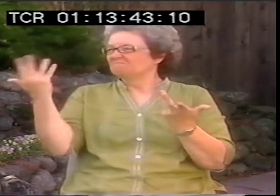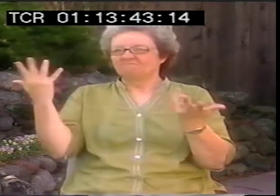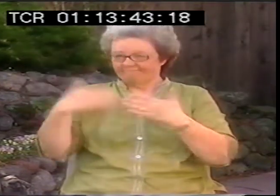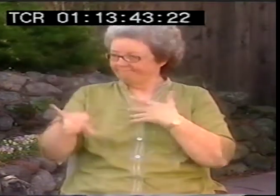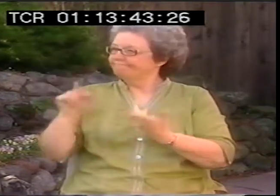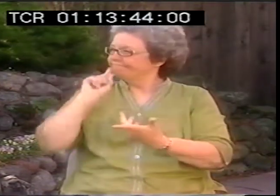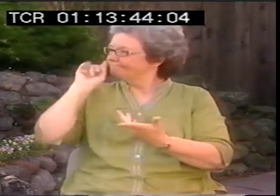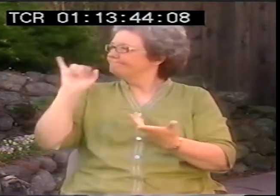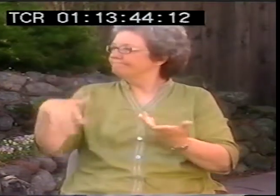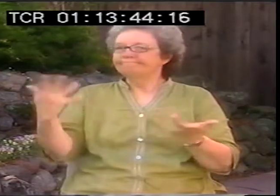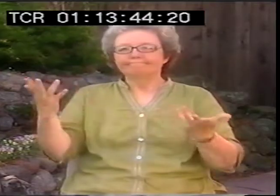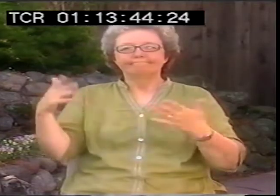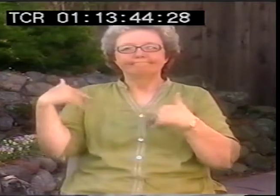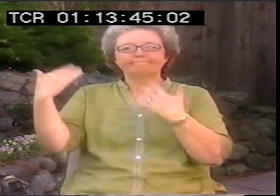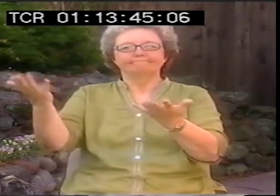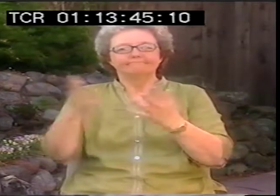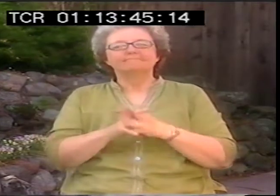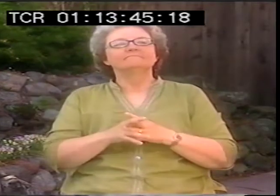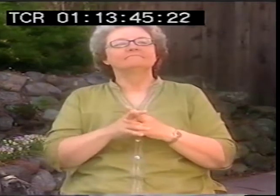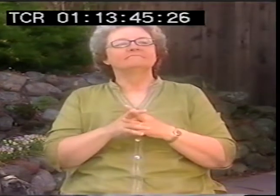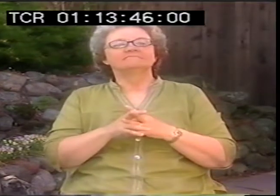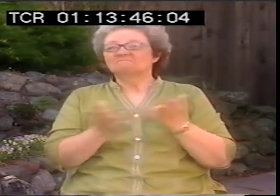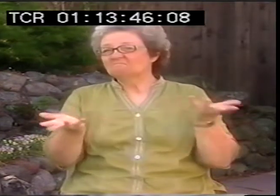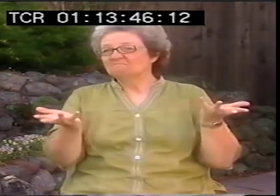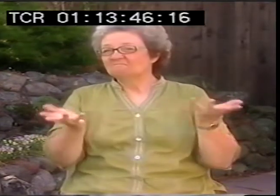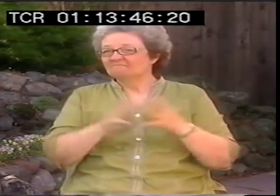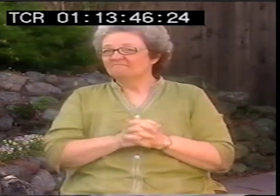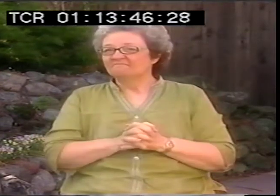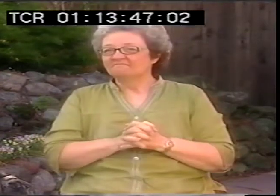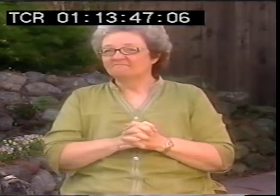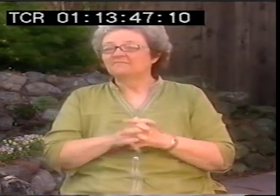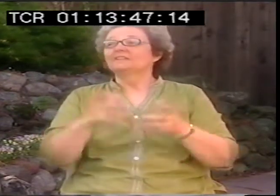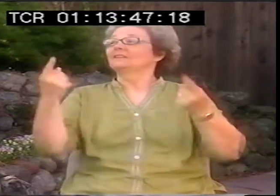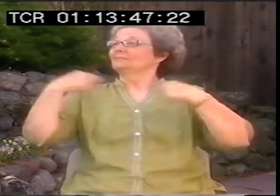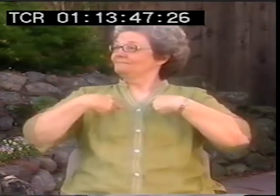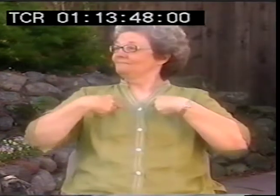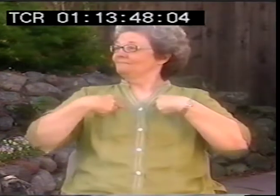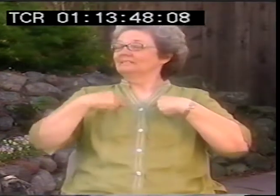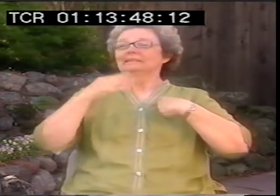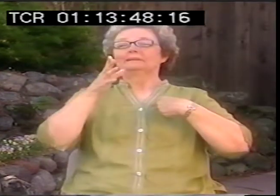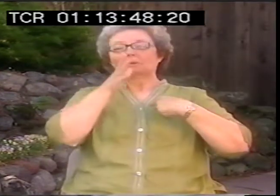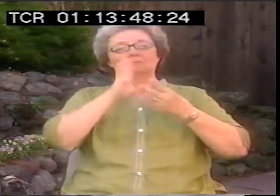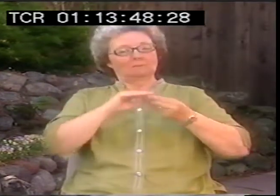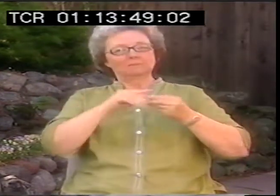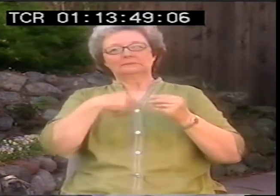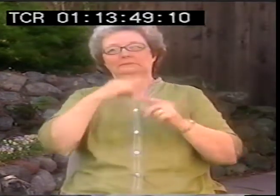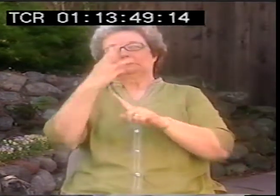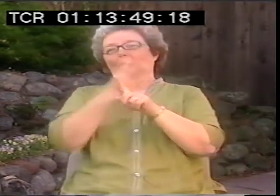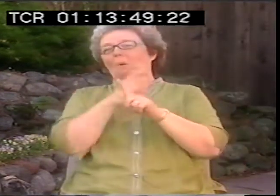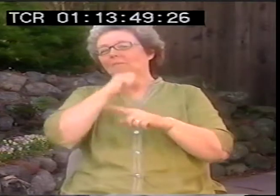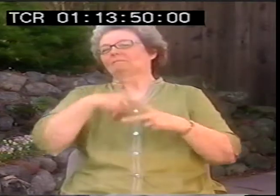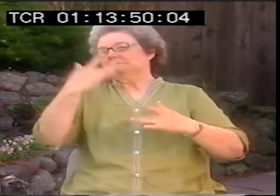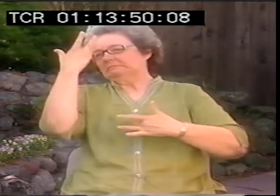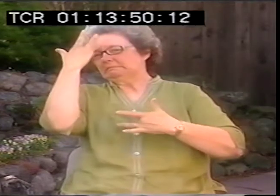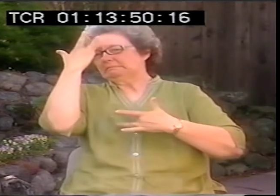that's when the officials got on board and realized it. As for my dad, we don't really know. It seems like he was born deaf also.